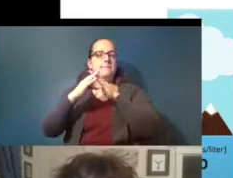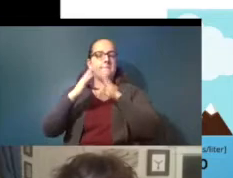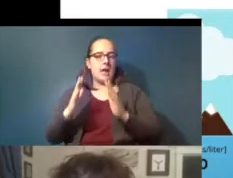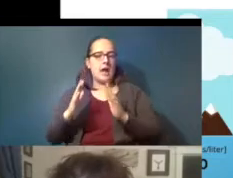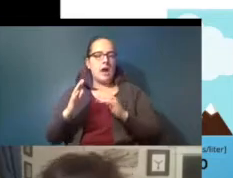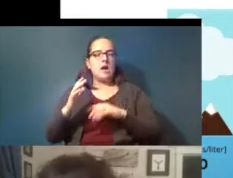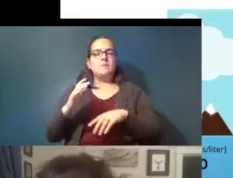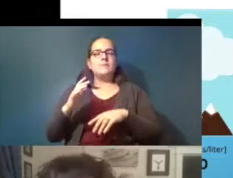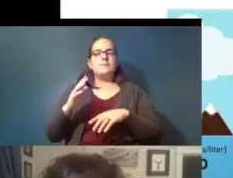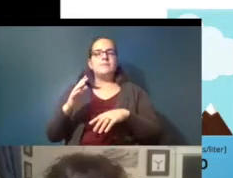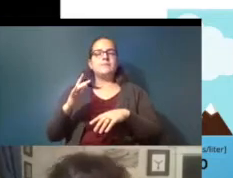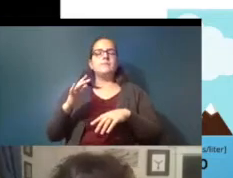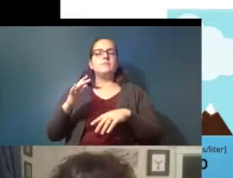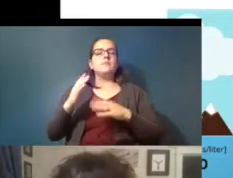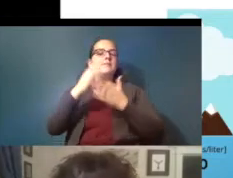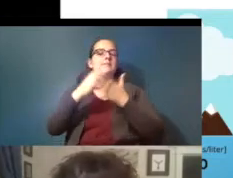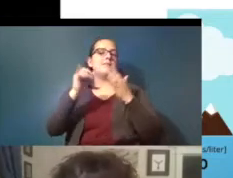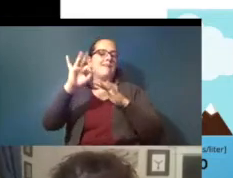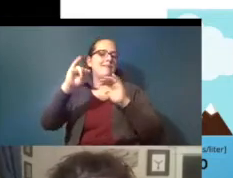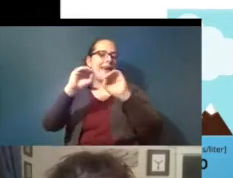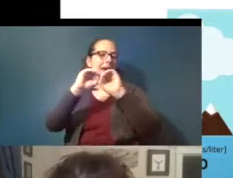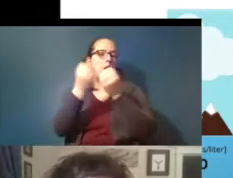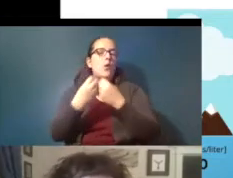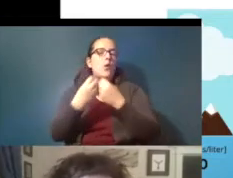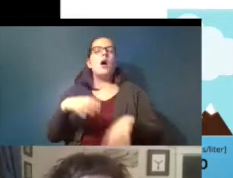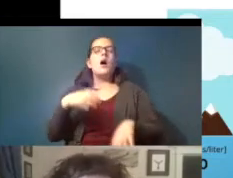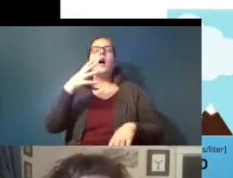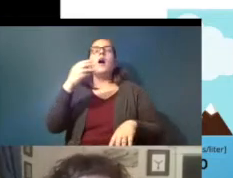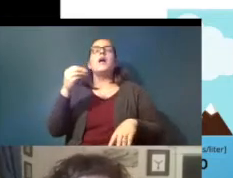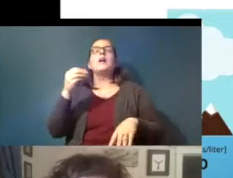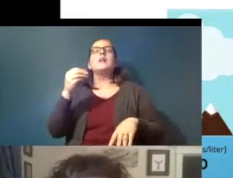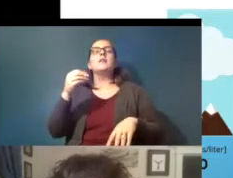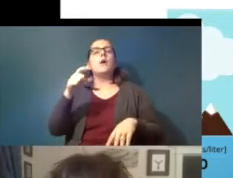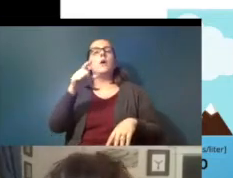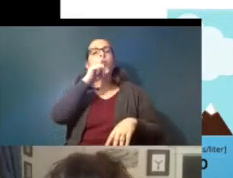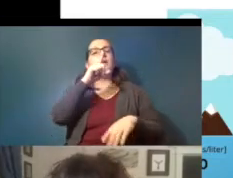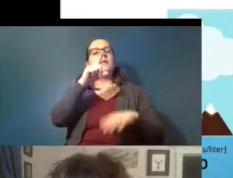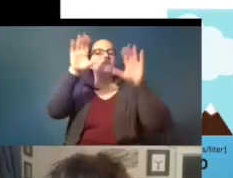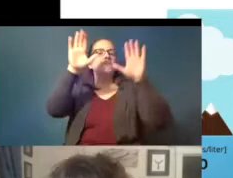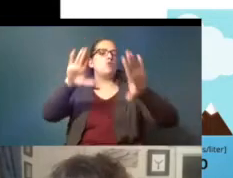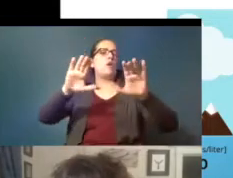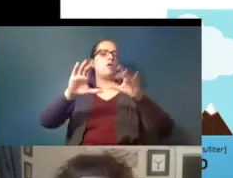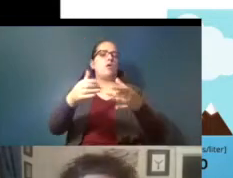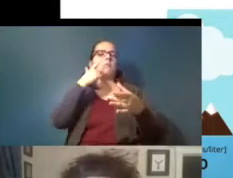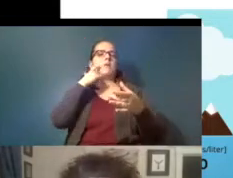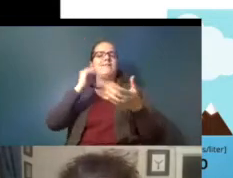the north american part of the organization and it's a really great group because it's a mix of